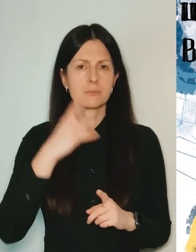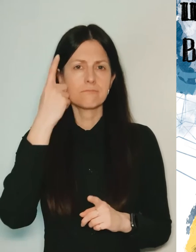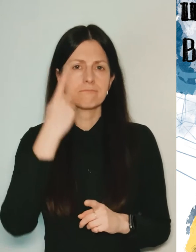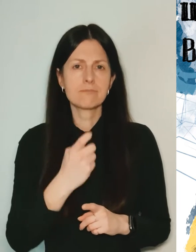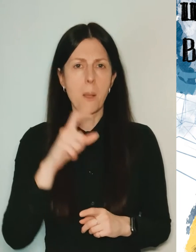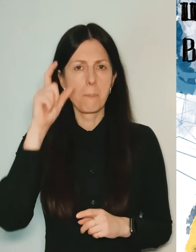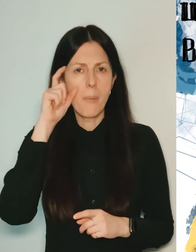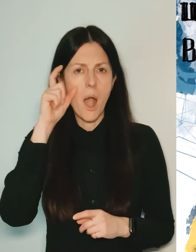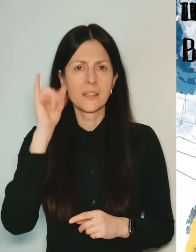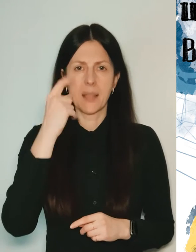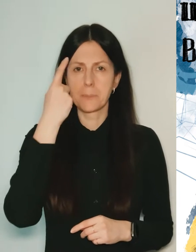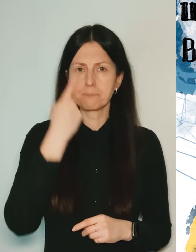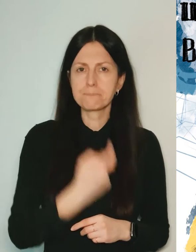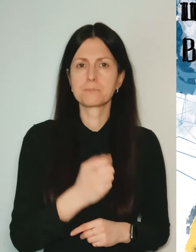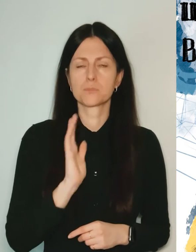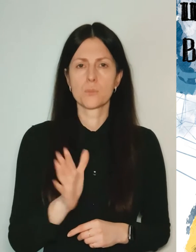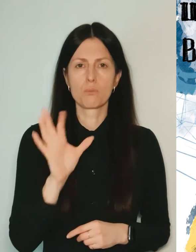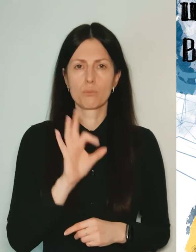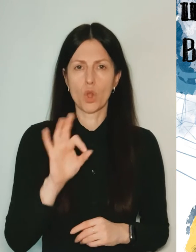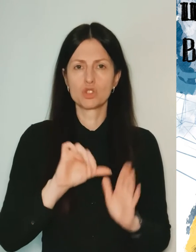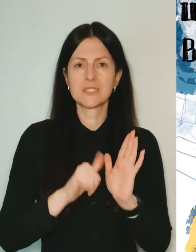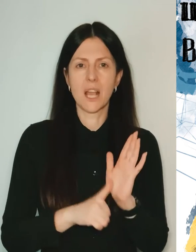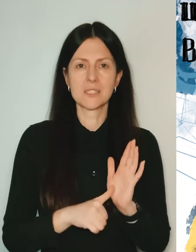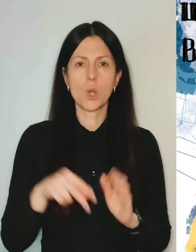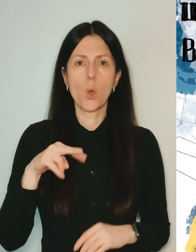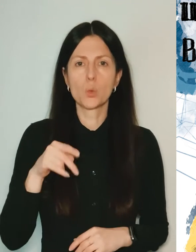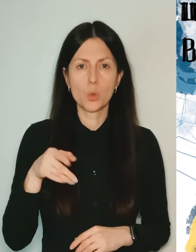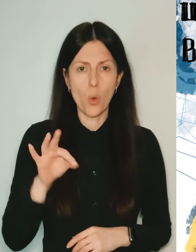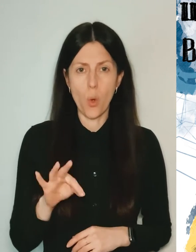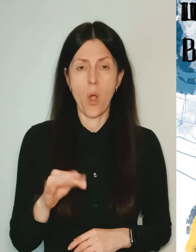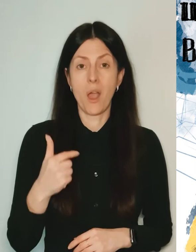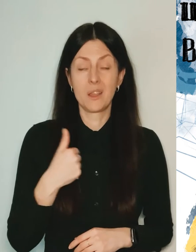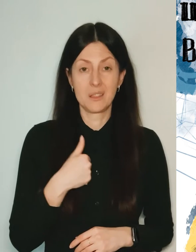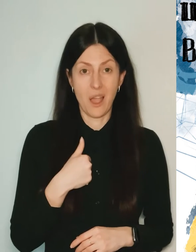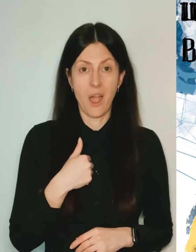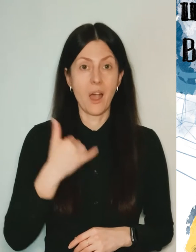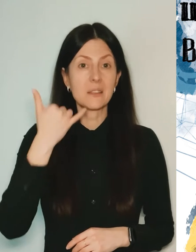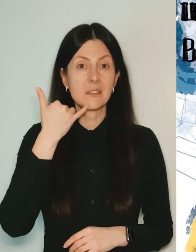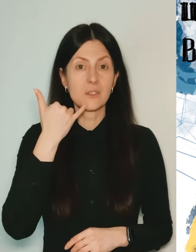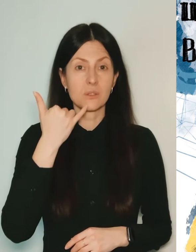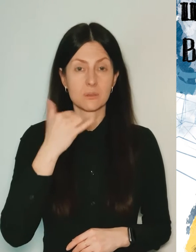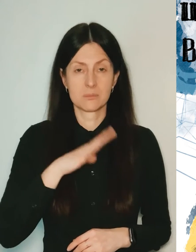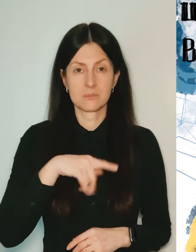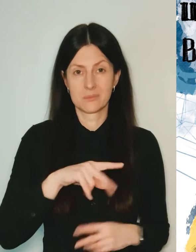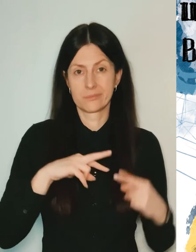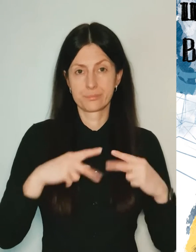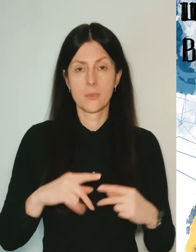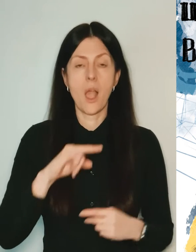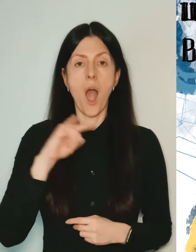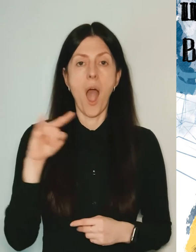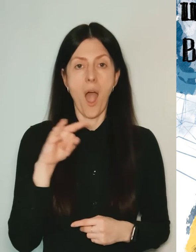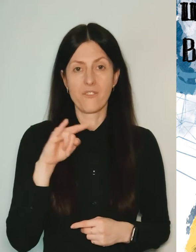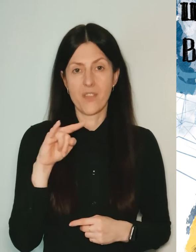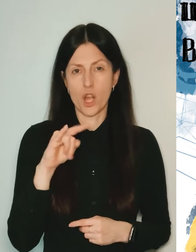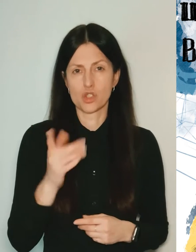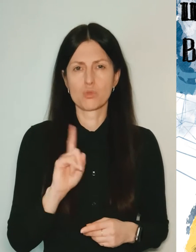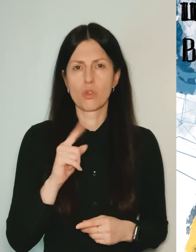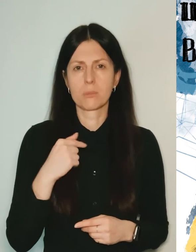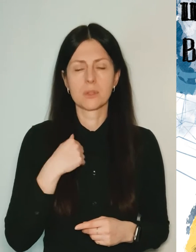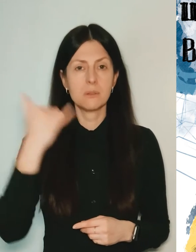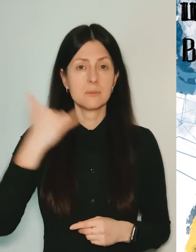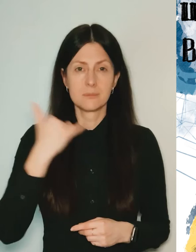warnings about the 16th of February, I even put the phone on airplane mode so that I could not be reached at all.